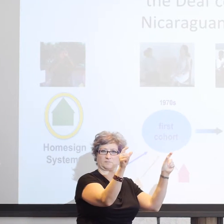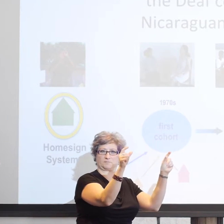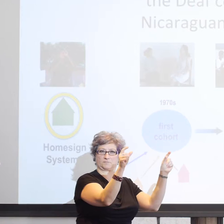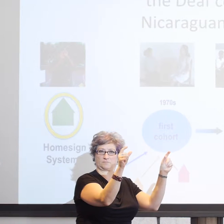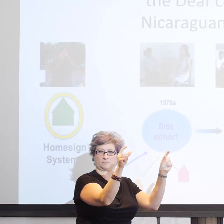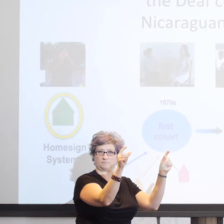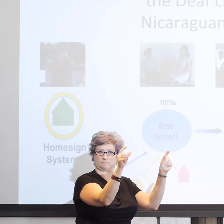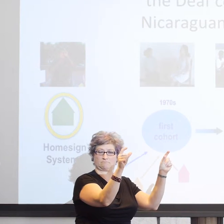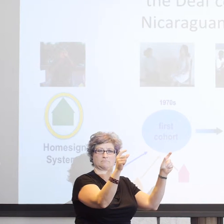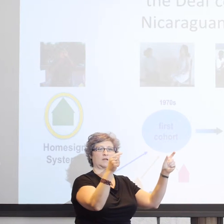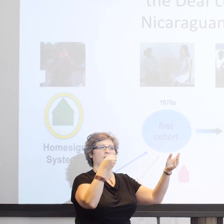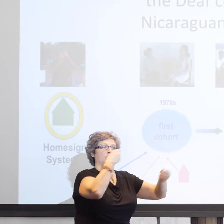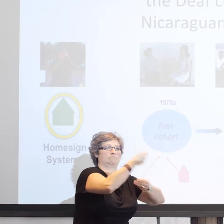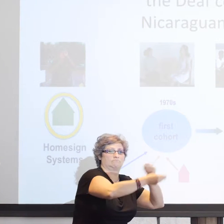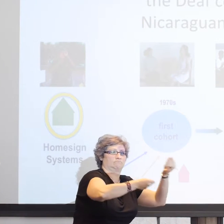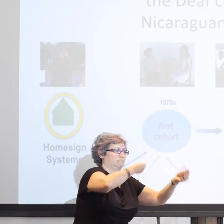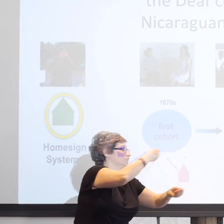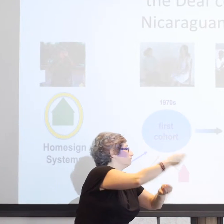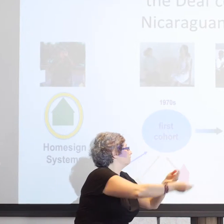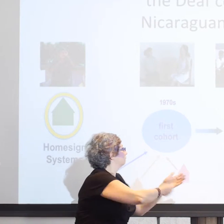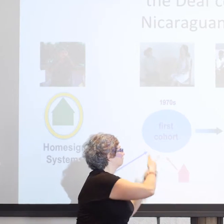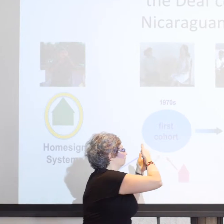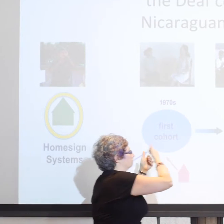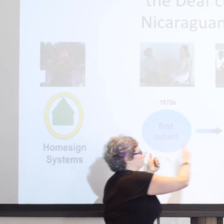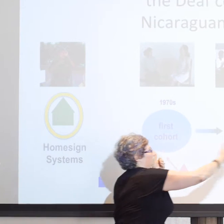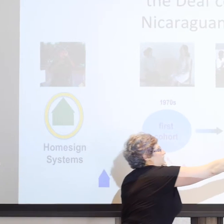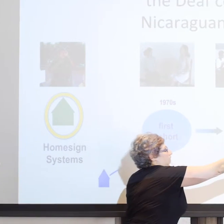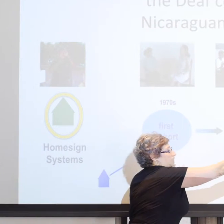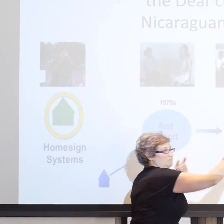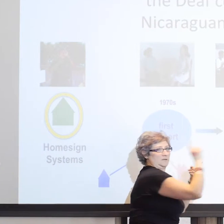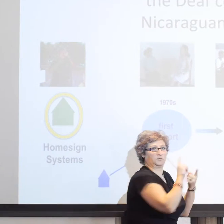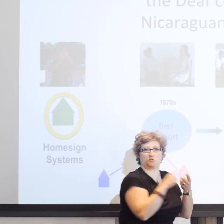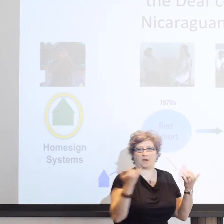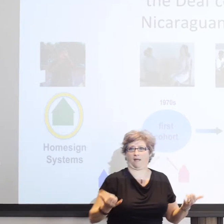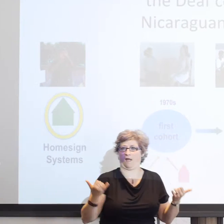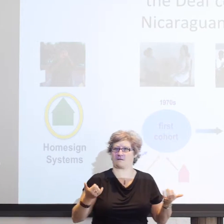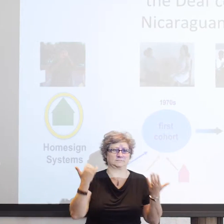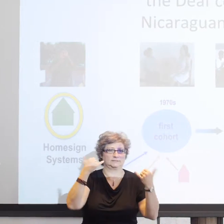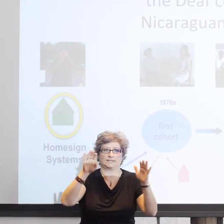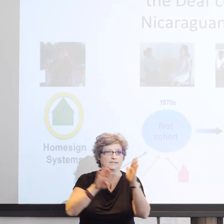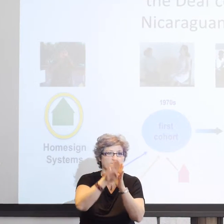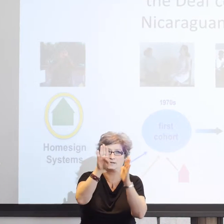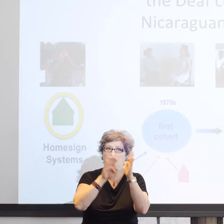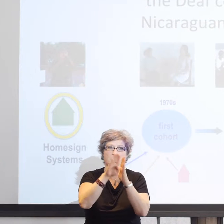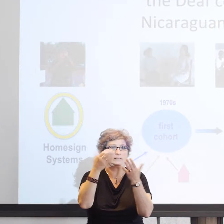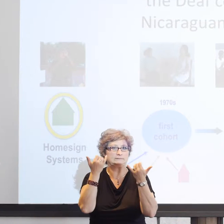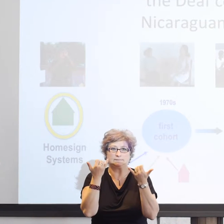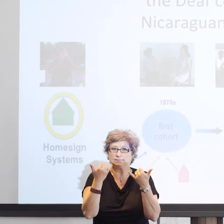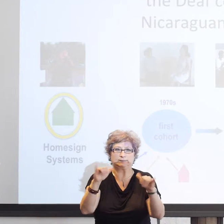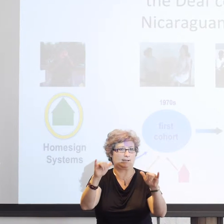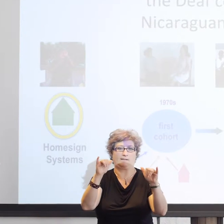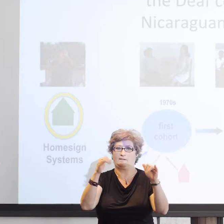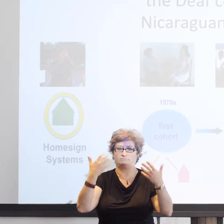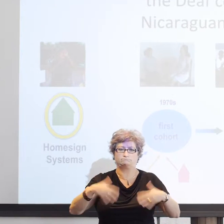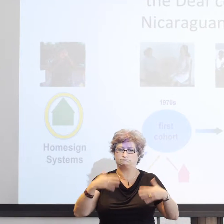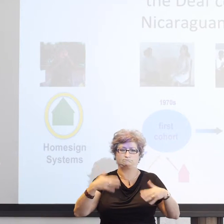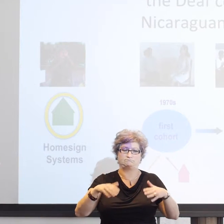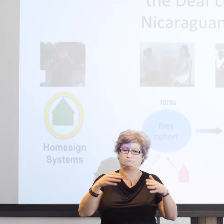But the experience itself already shapes the CODA identity without the benefit